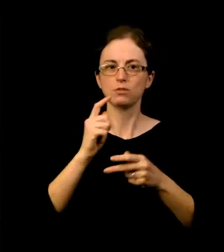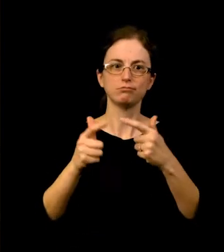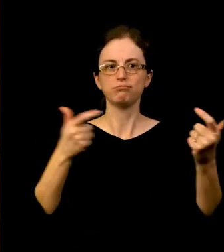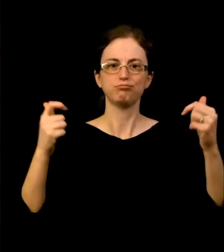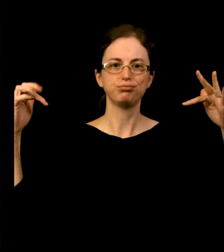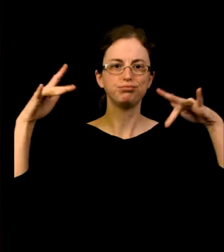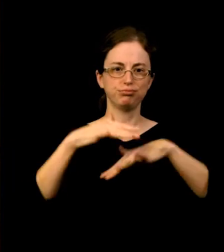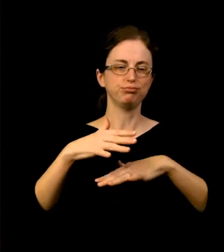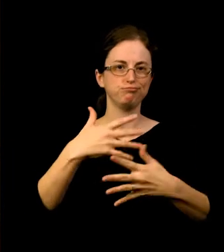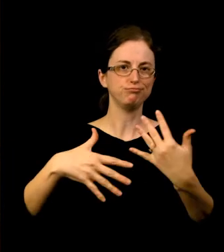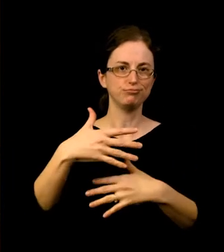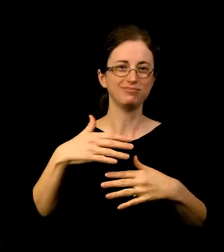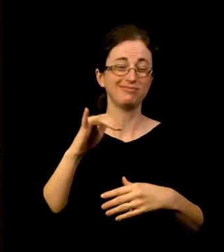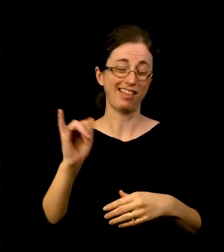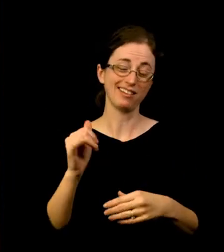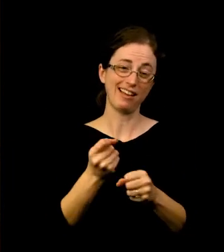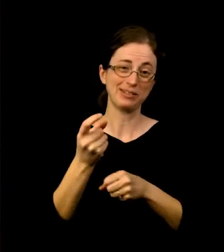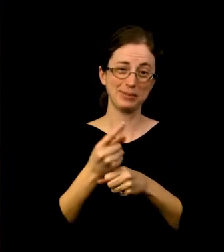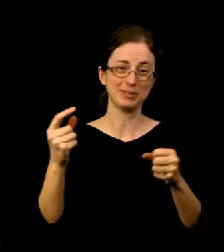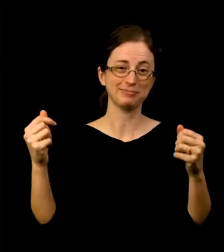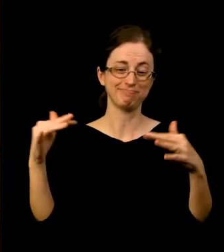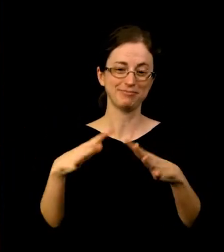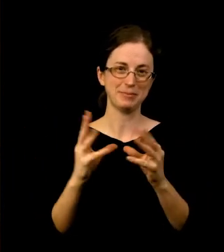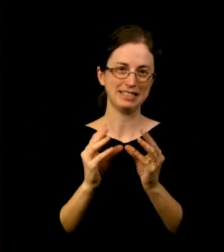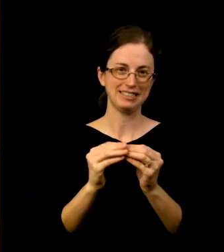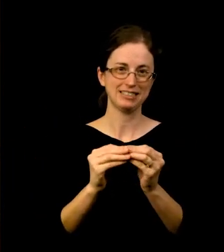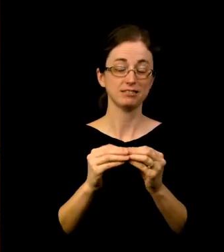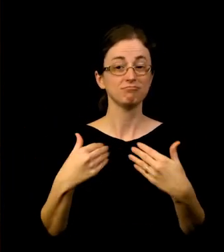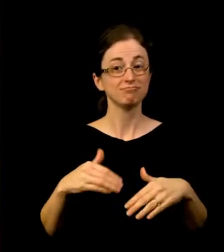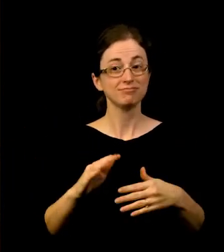On the bright side, last year’s Members Update had great attendance and many more